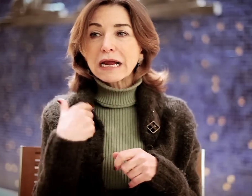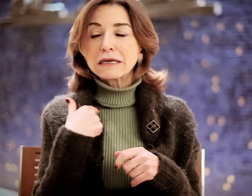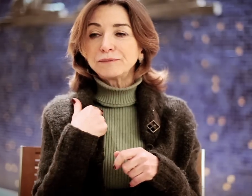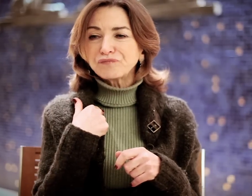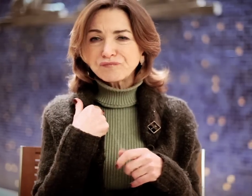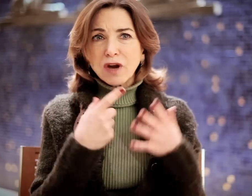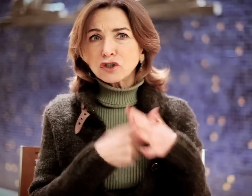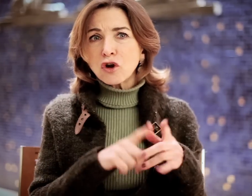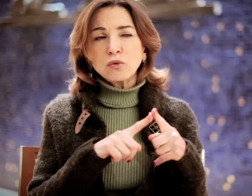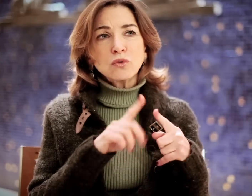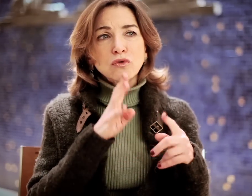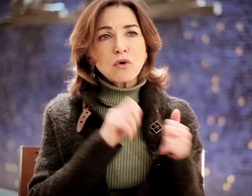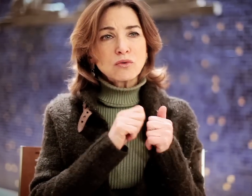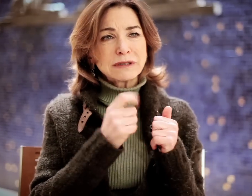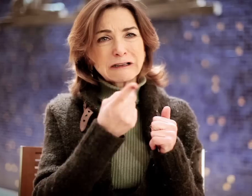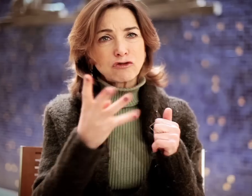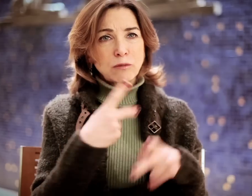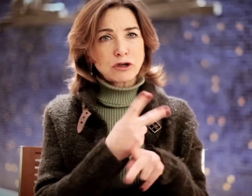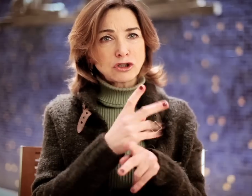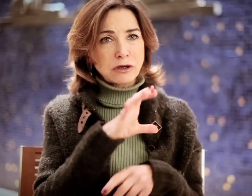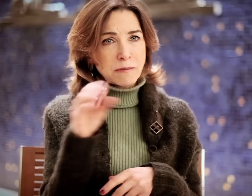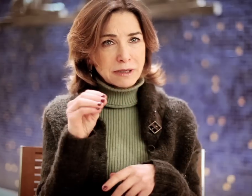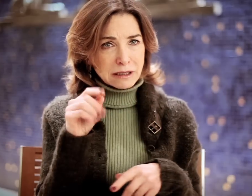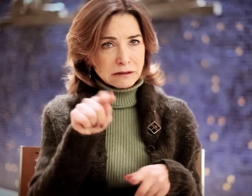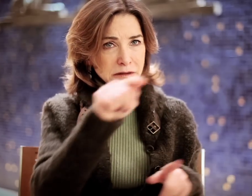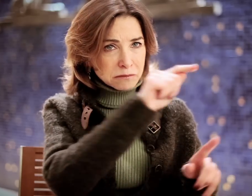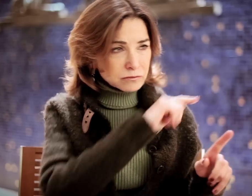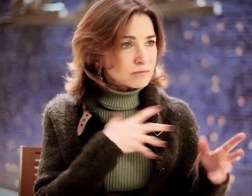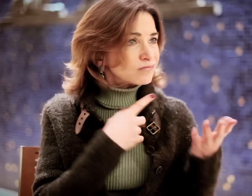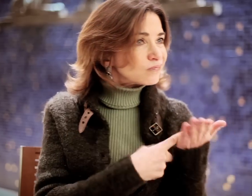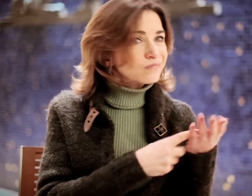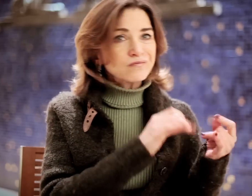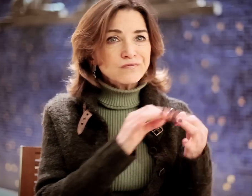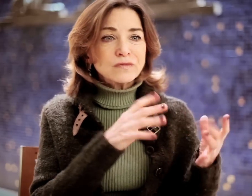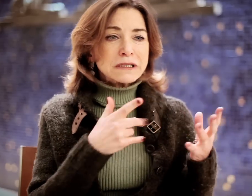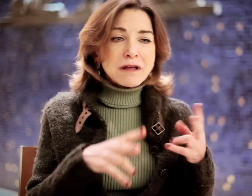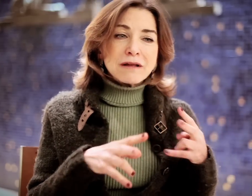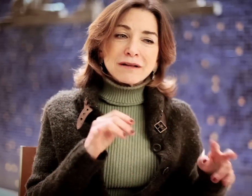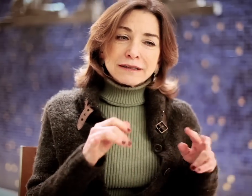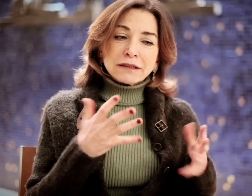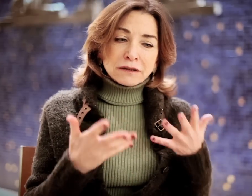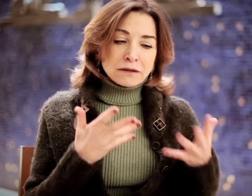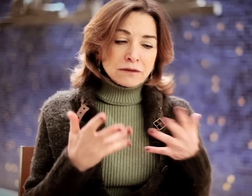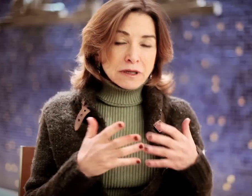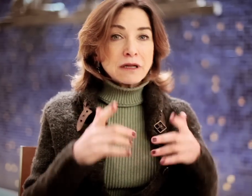And I started to talk to several production companies. We talked, and well...